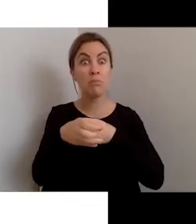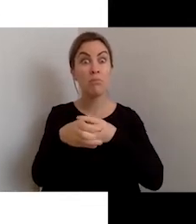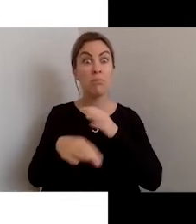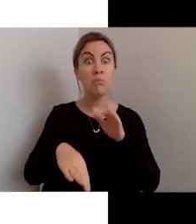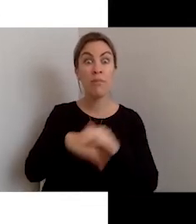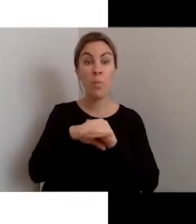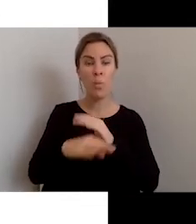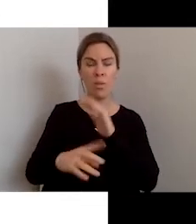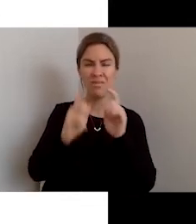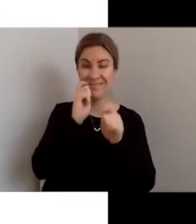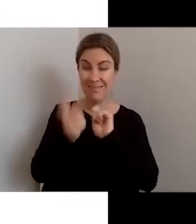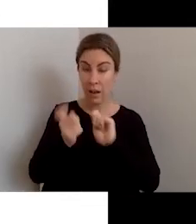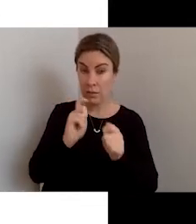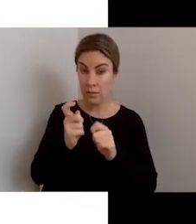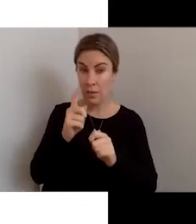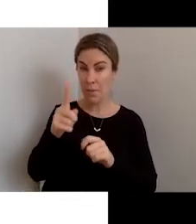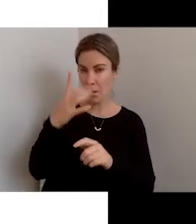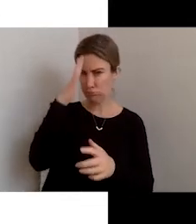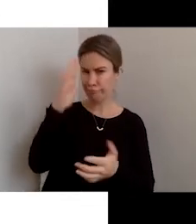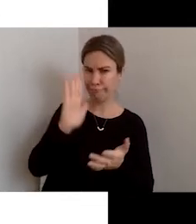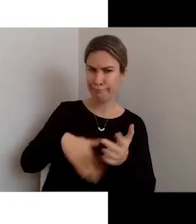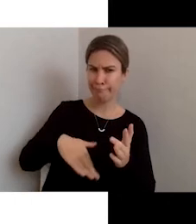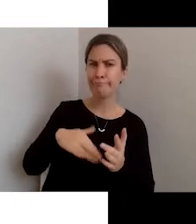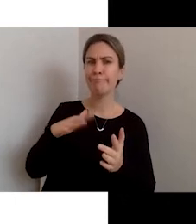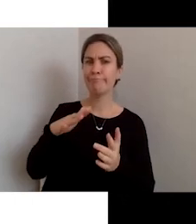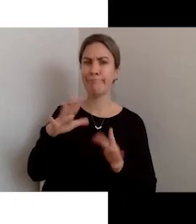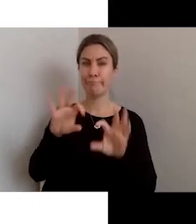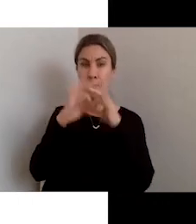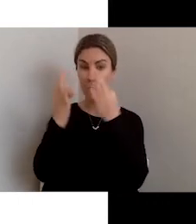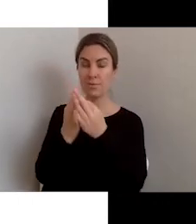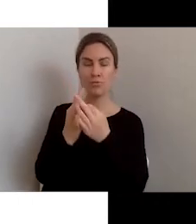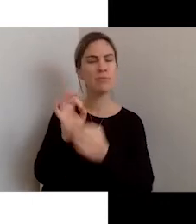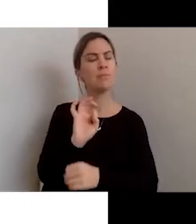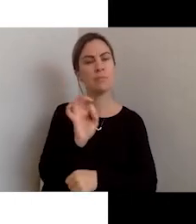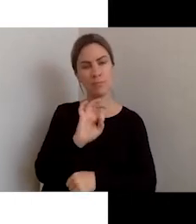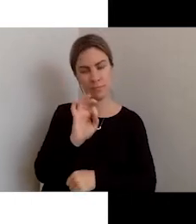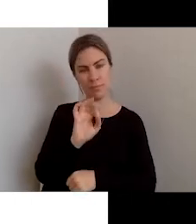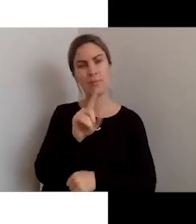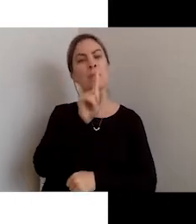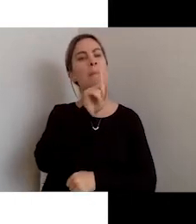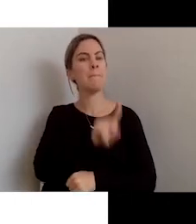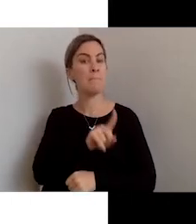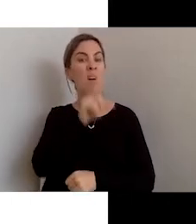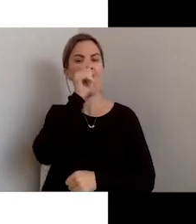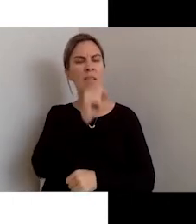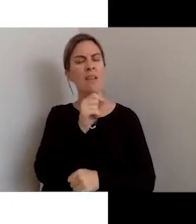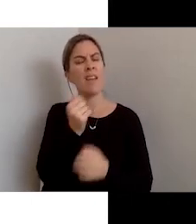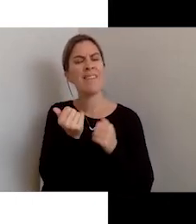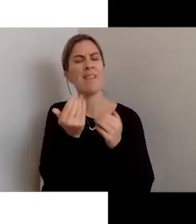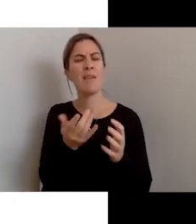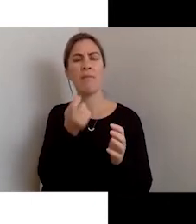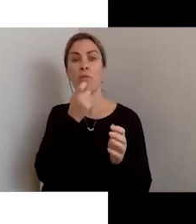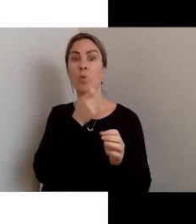tested by an expert, but they can be revealing and can offer practical